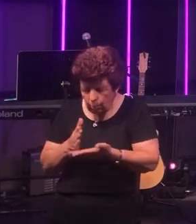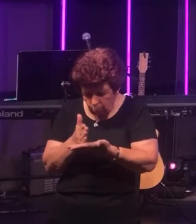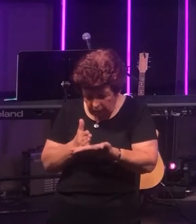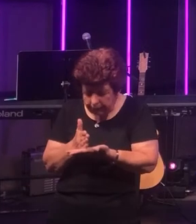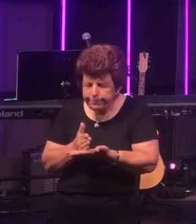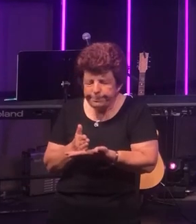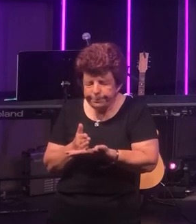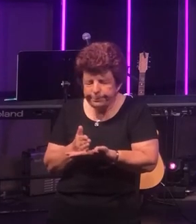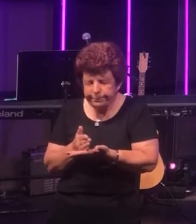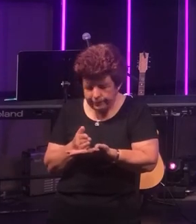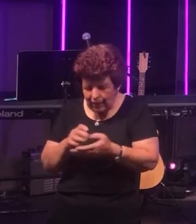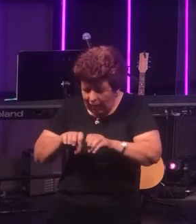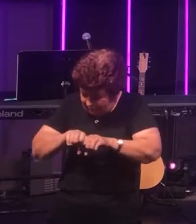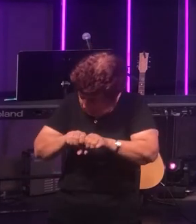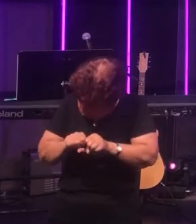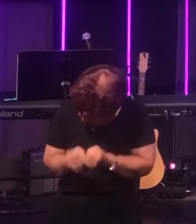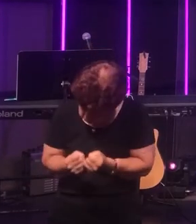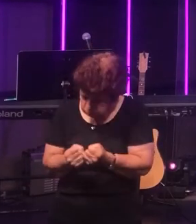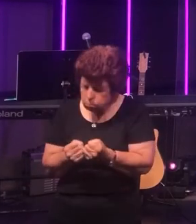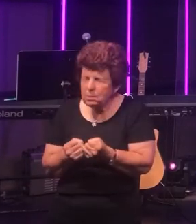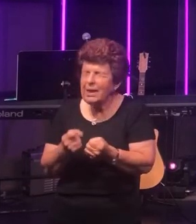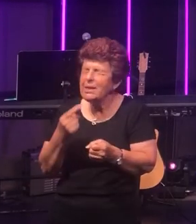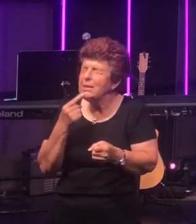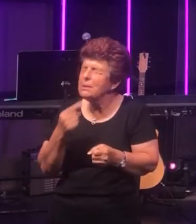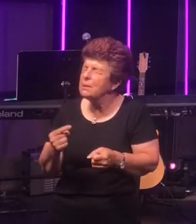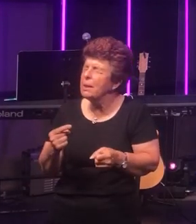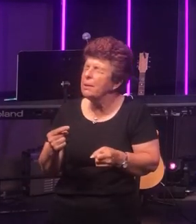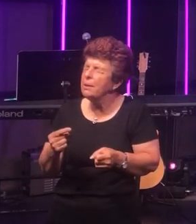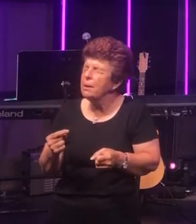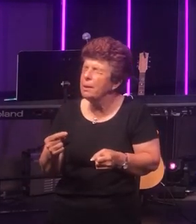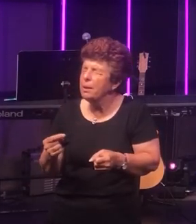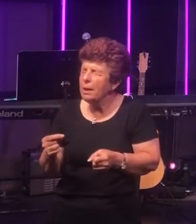He took it and he ripped it apart and he said.. just as I rip this